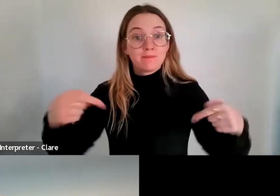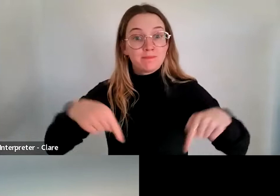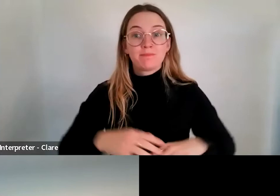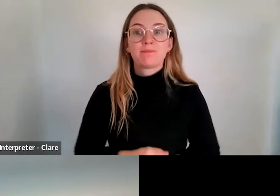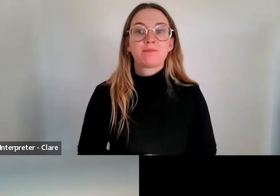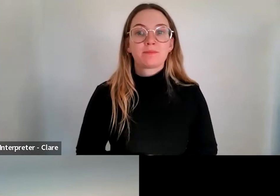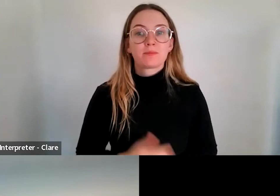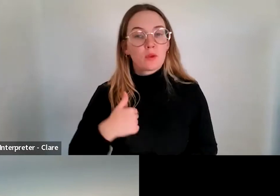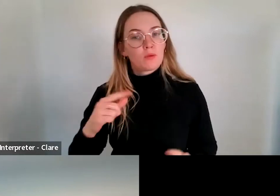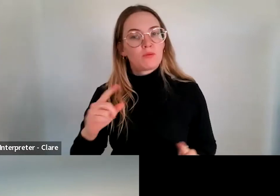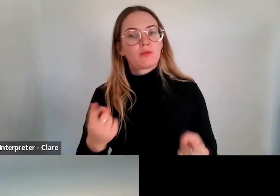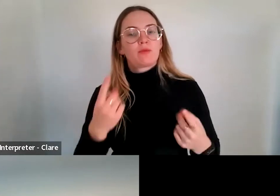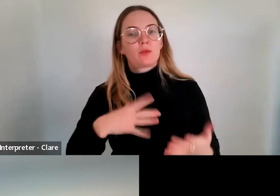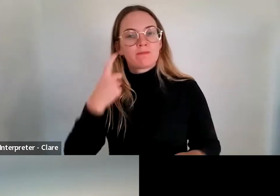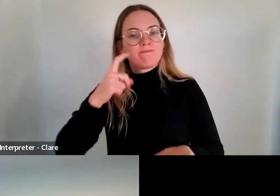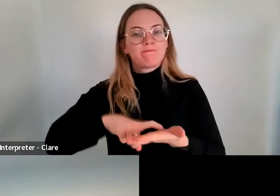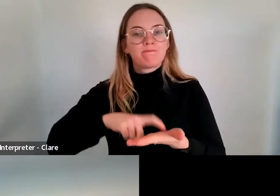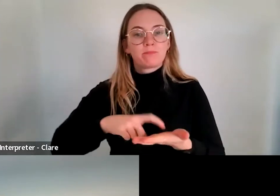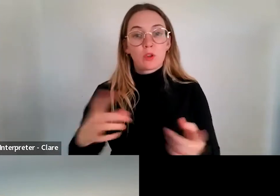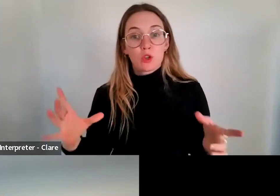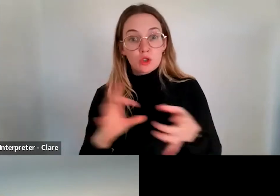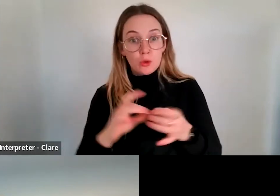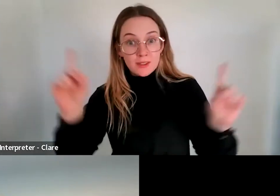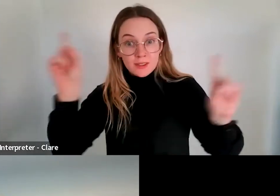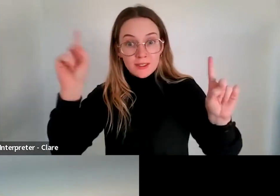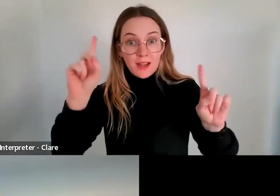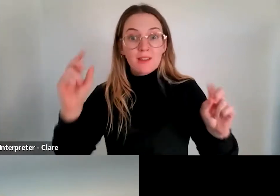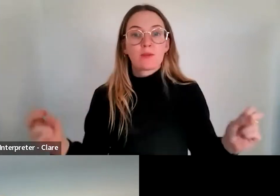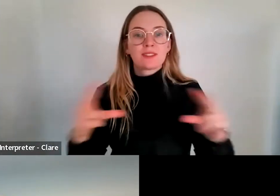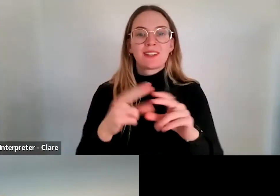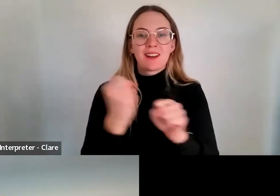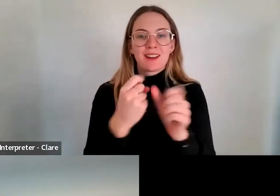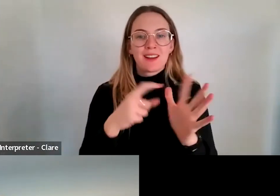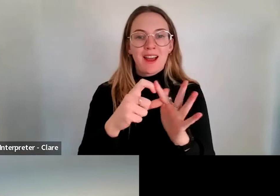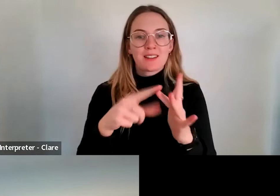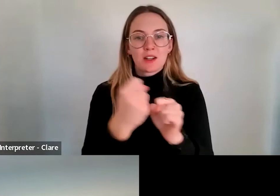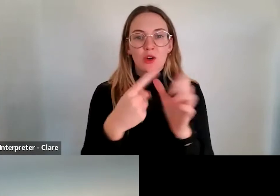would like to acknowledge that we are joining this webinar here in Sydney from the Gadigal lands of the people of